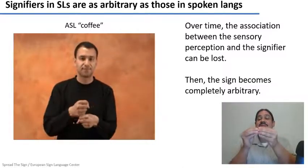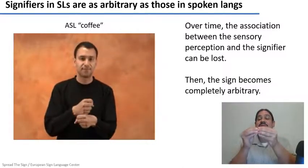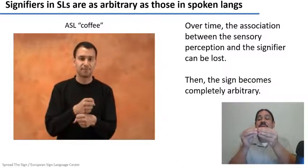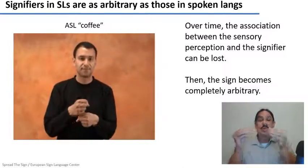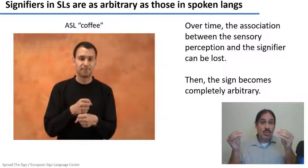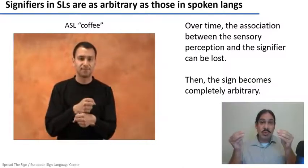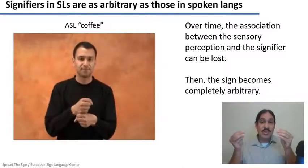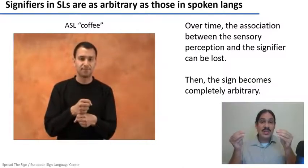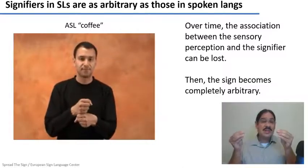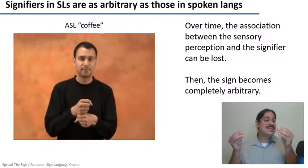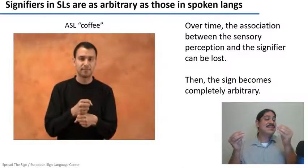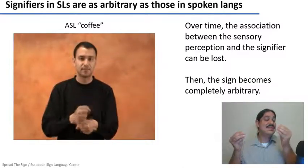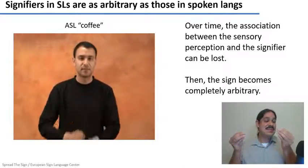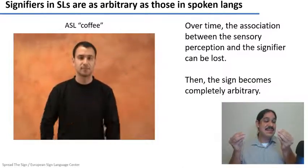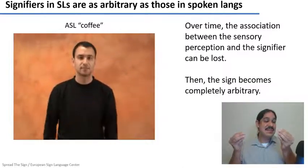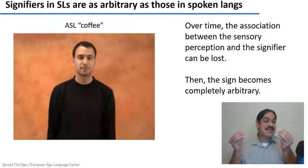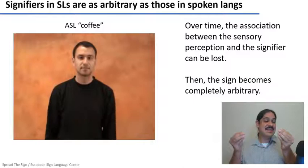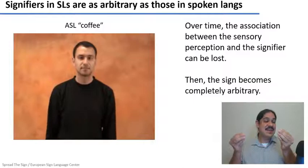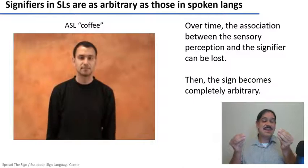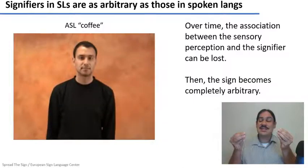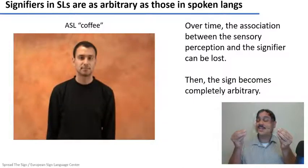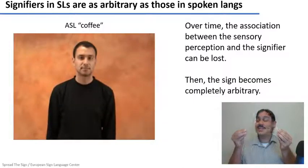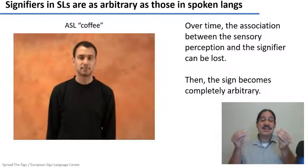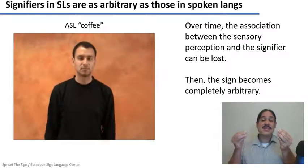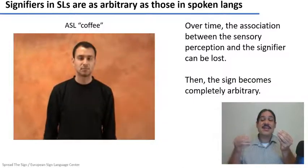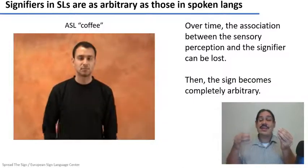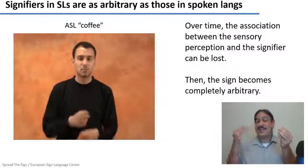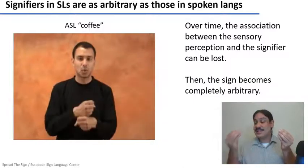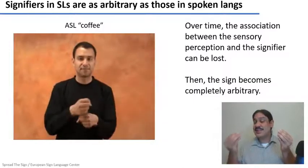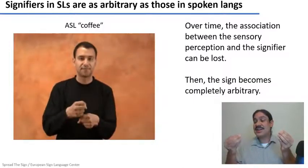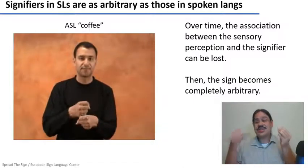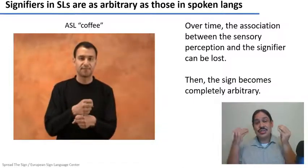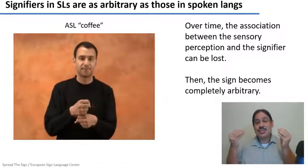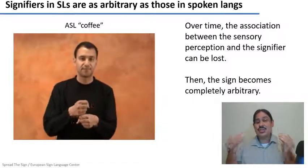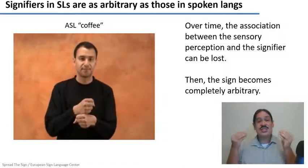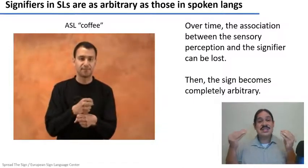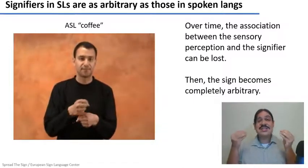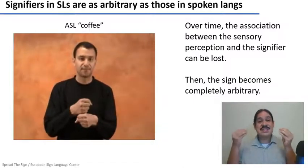the signifier can have some degree of iconicity